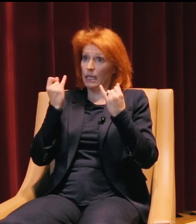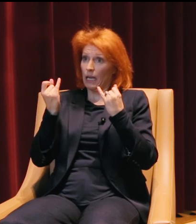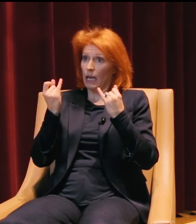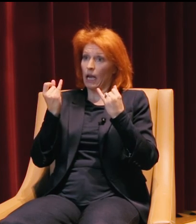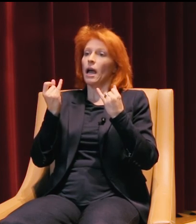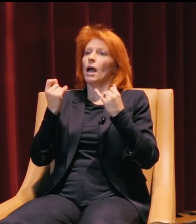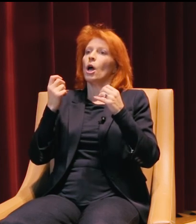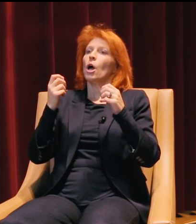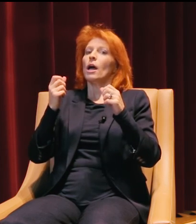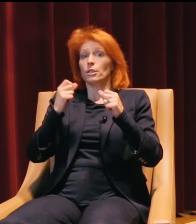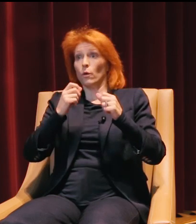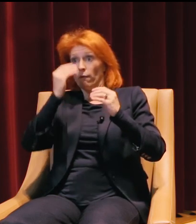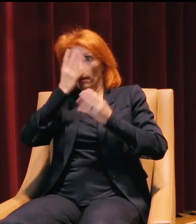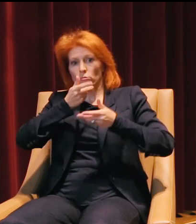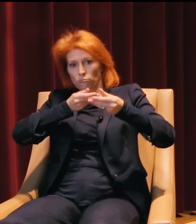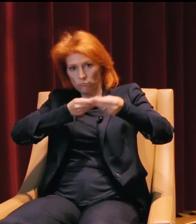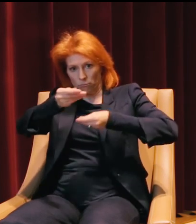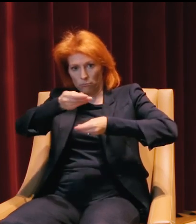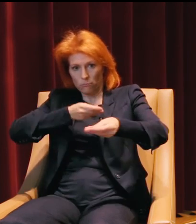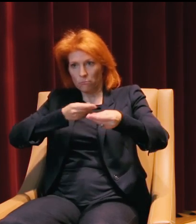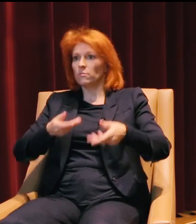and we were able to exchange information.